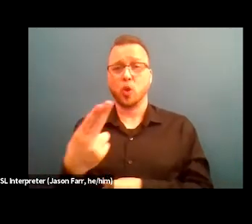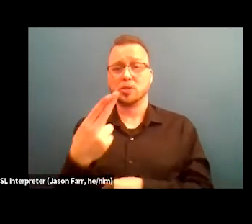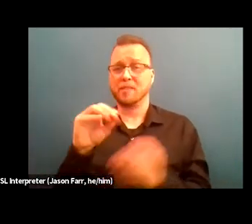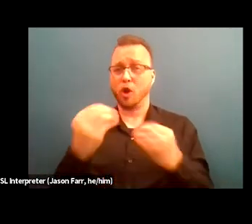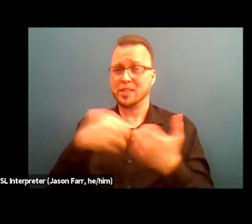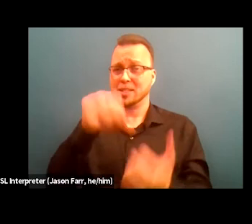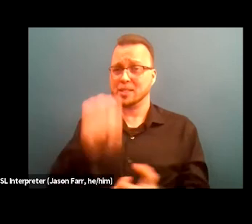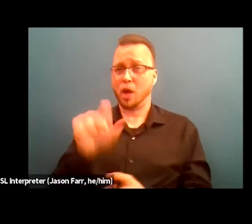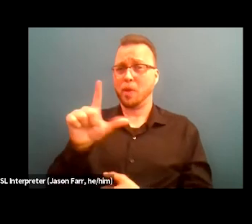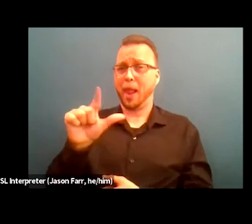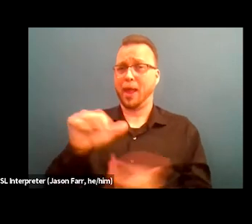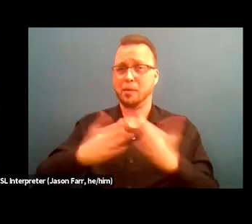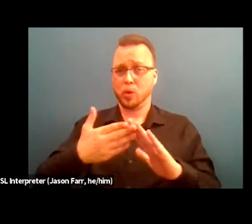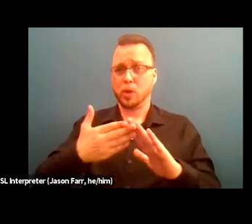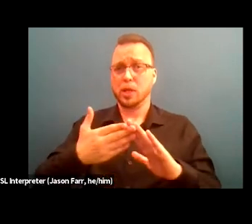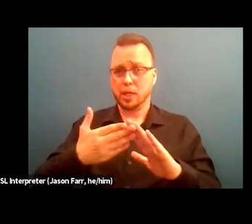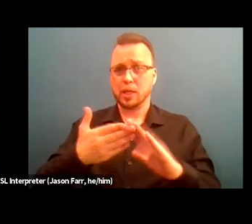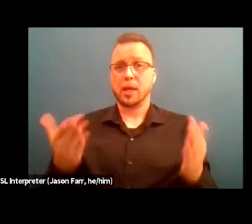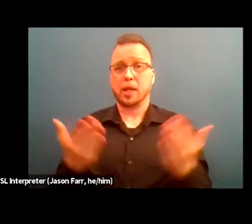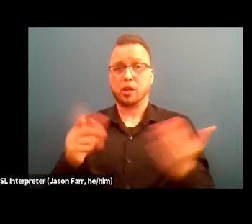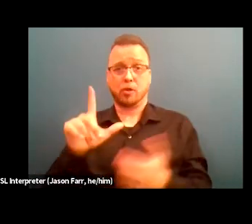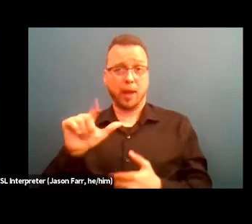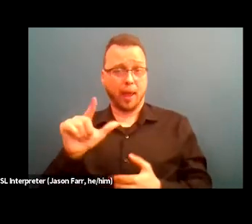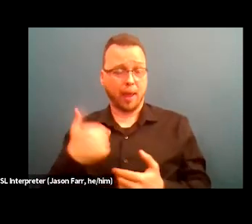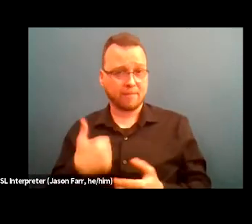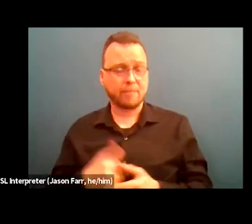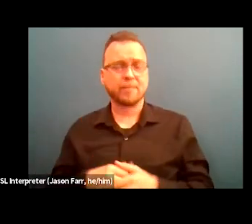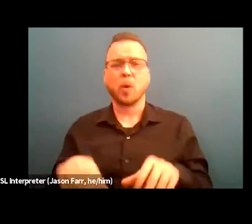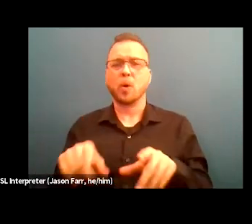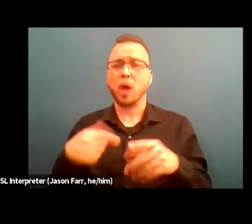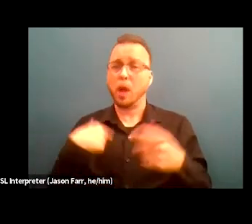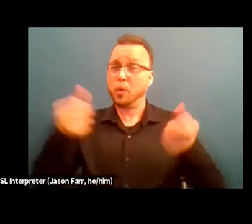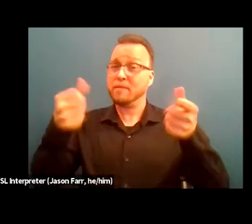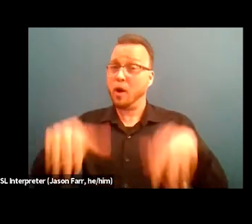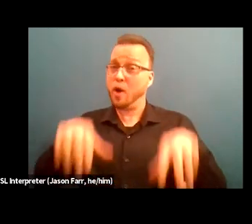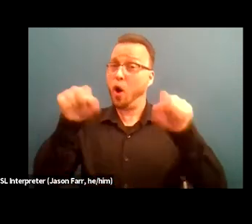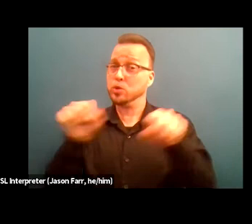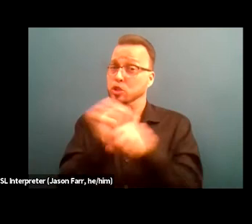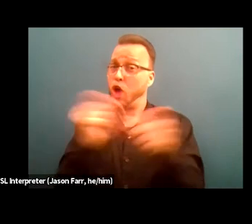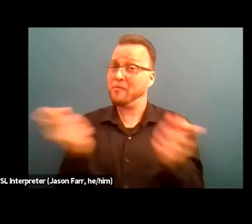in the south LA community here in LA. And we have hosted job fairs at our south LA office, right?